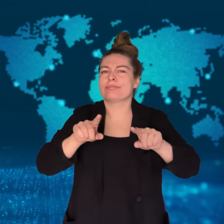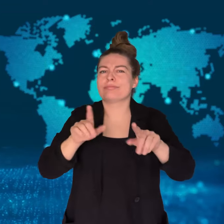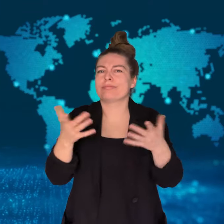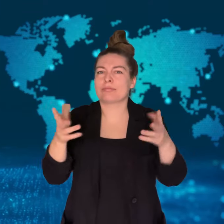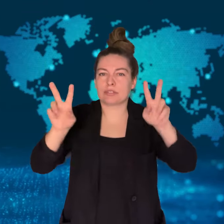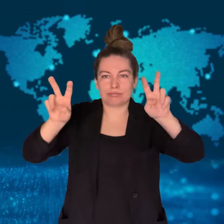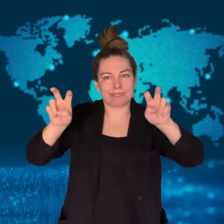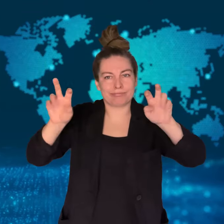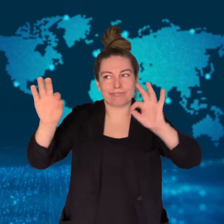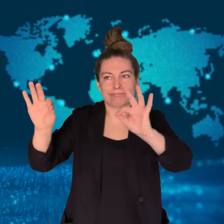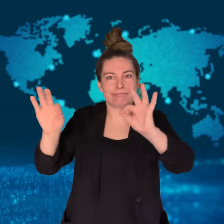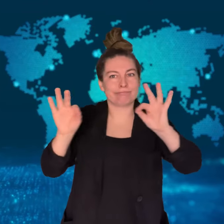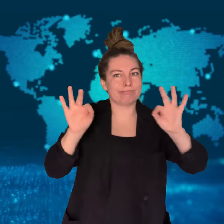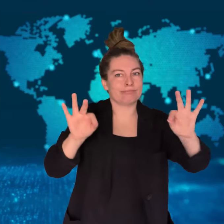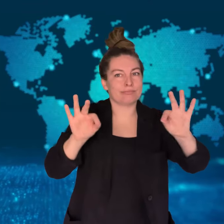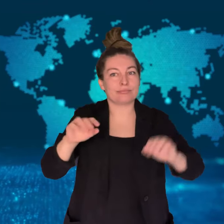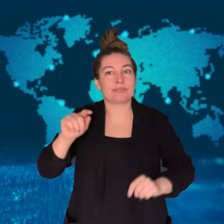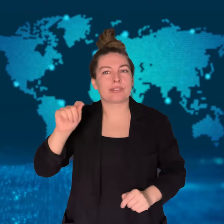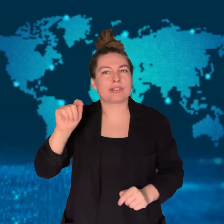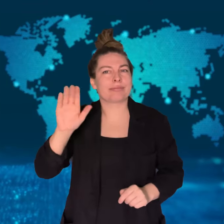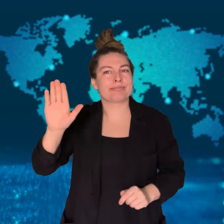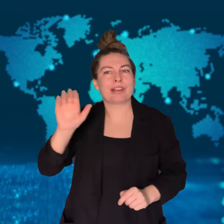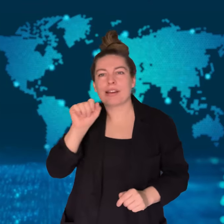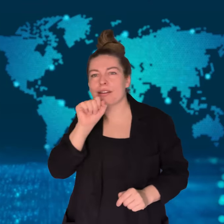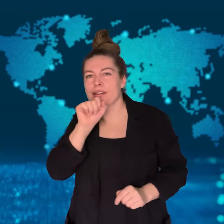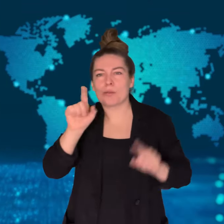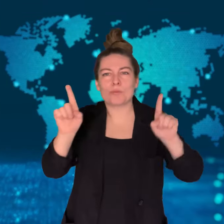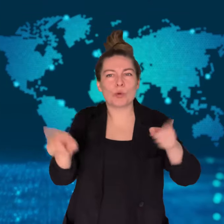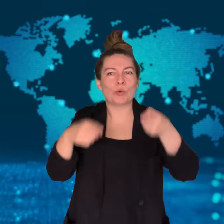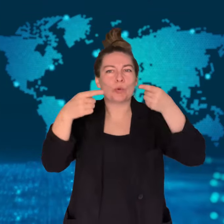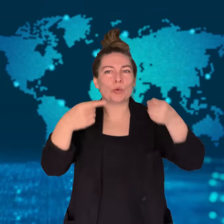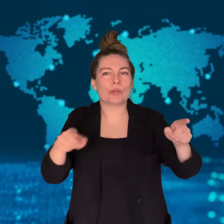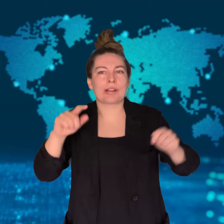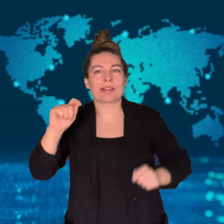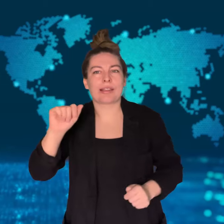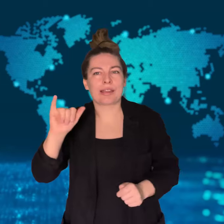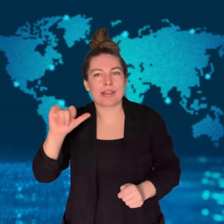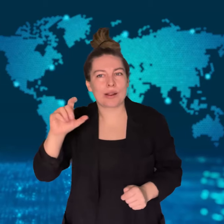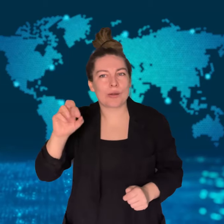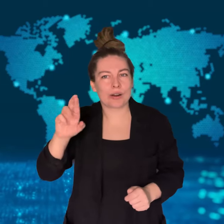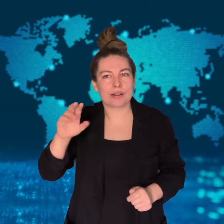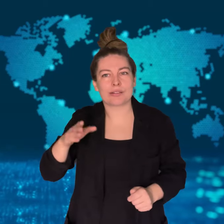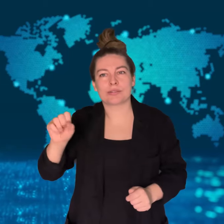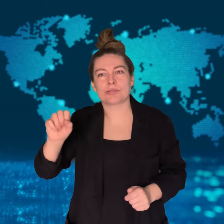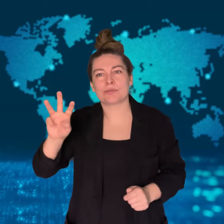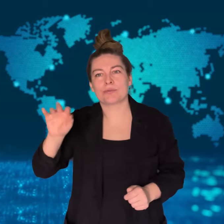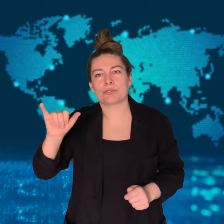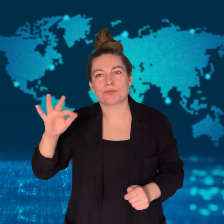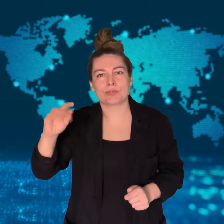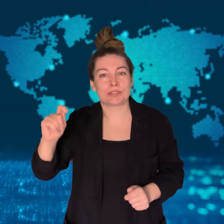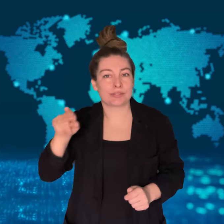The commissioner, Kate Webb, used a phrase from a Taylor Swift song